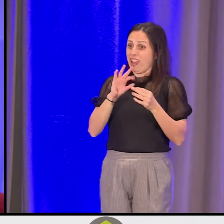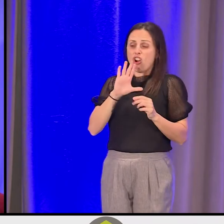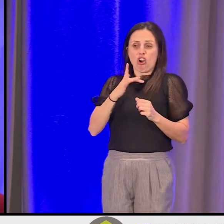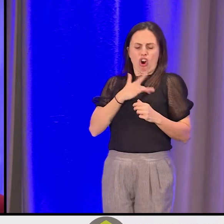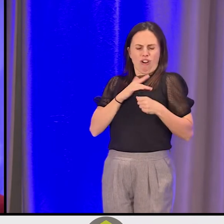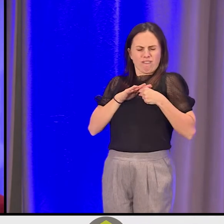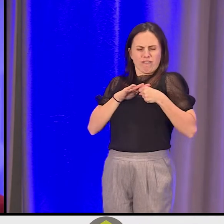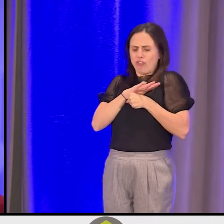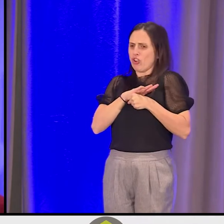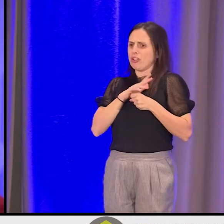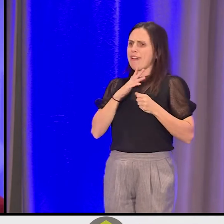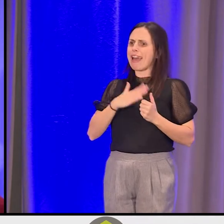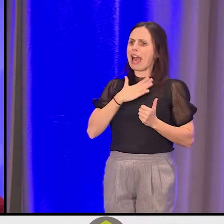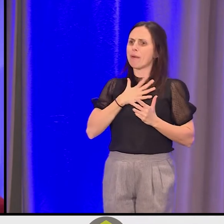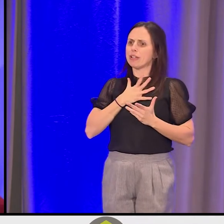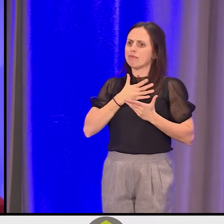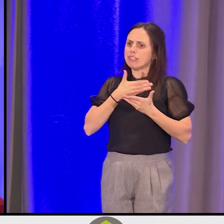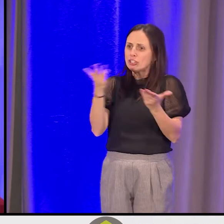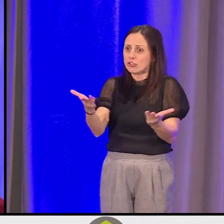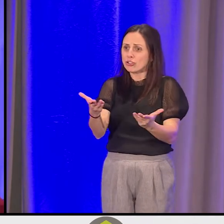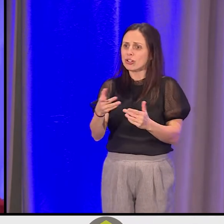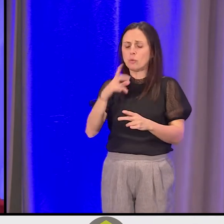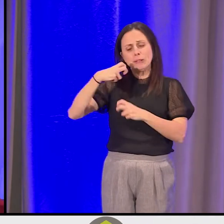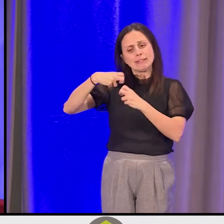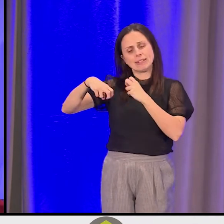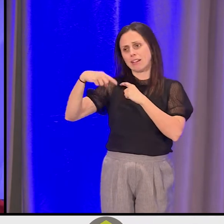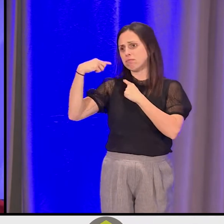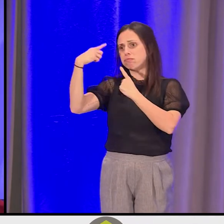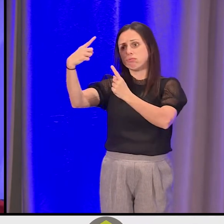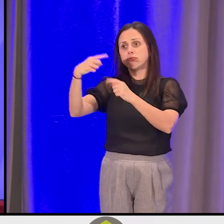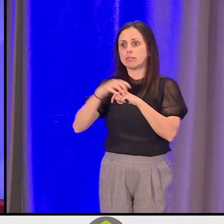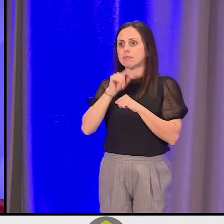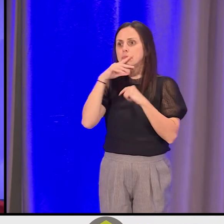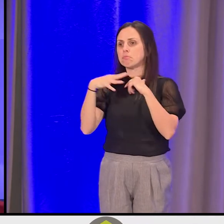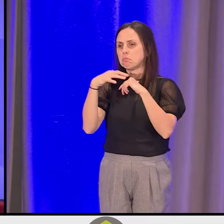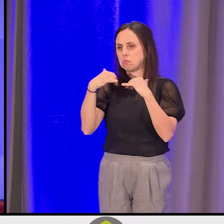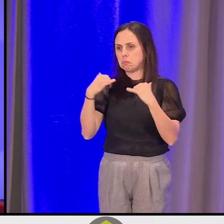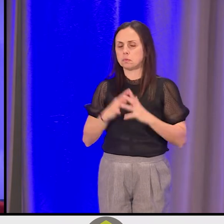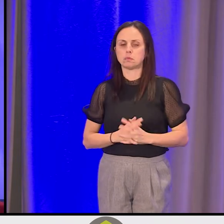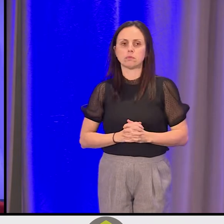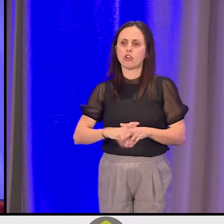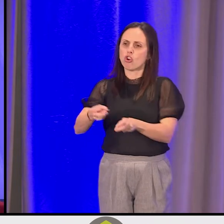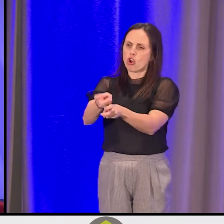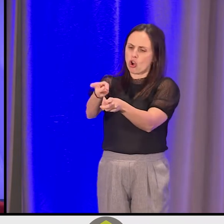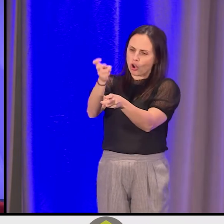We're so happy to be here. And it's been hard. [Indigenous language] It's hard work,